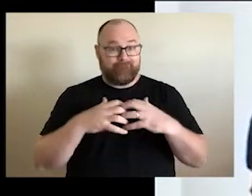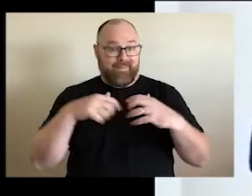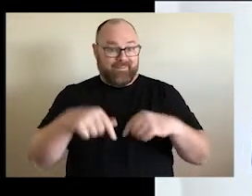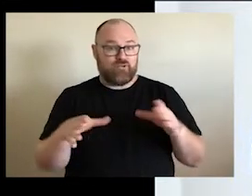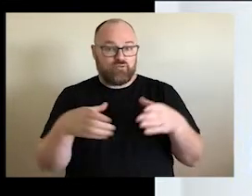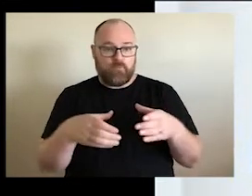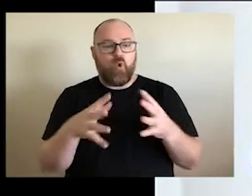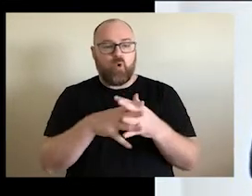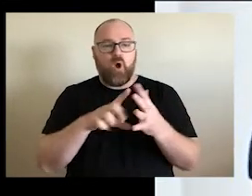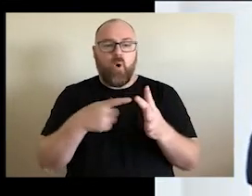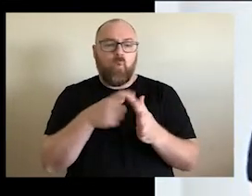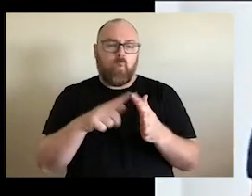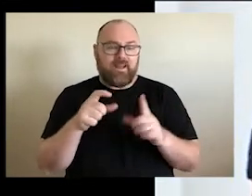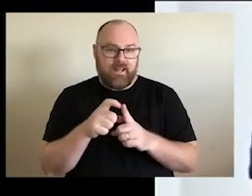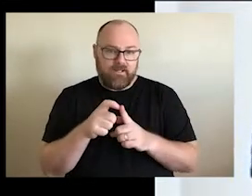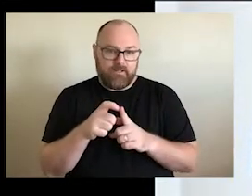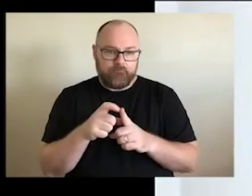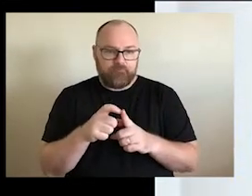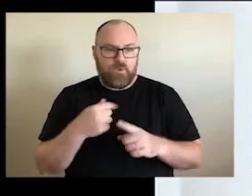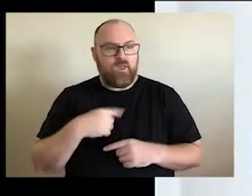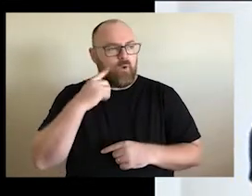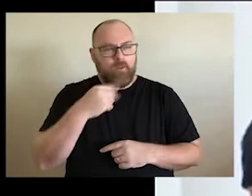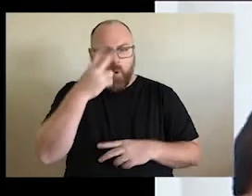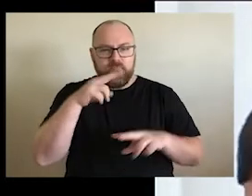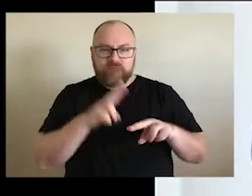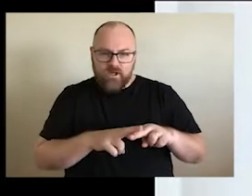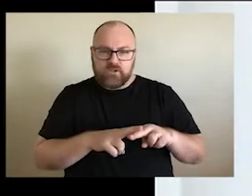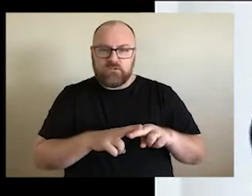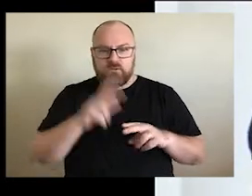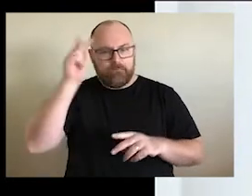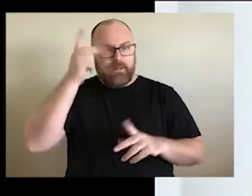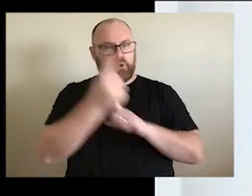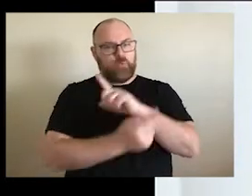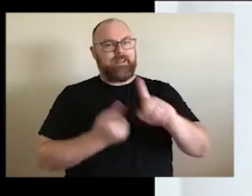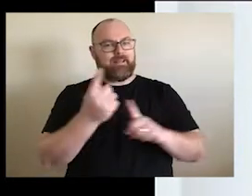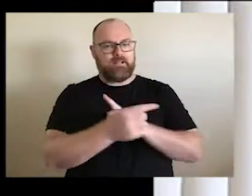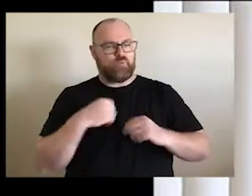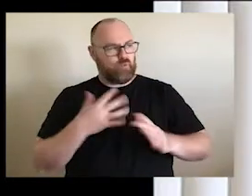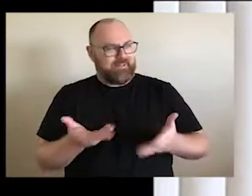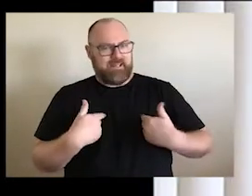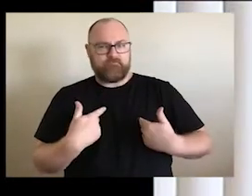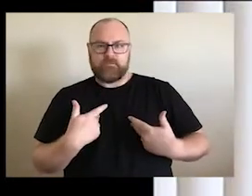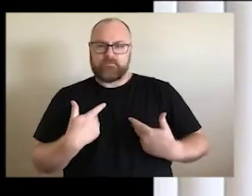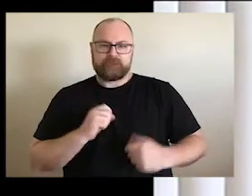WIC-ED and we decided that we would run old-fashioned political meetings, which would be empowering. And the contract was,